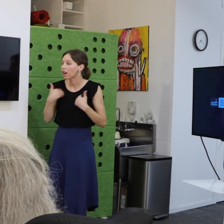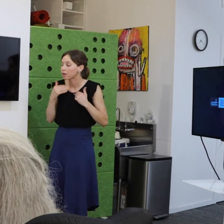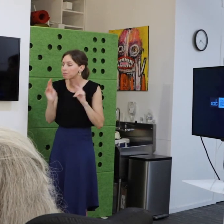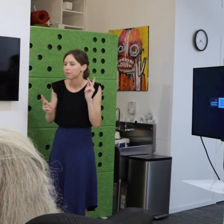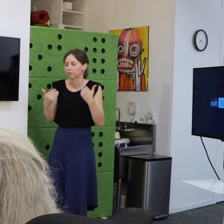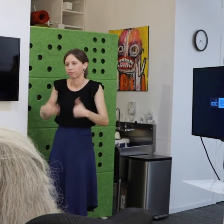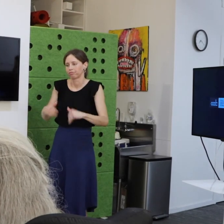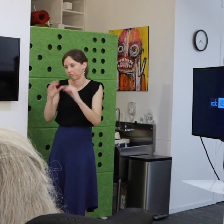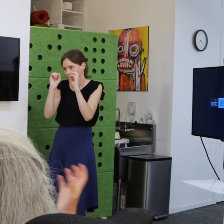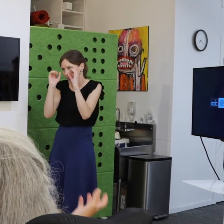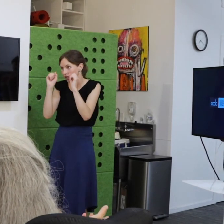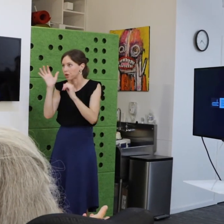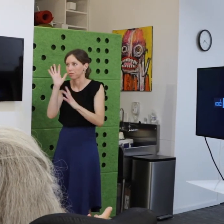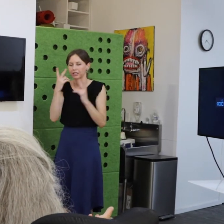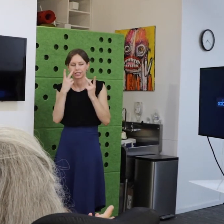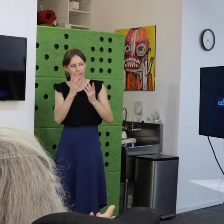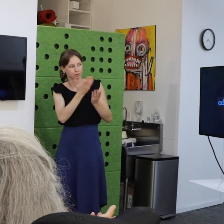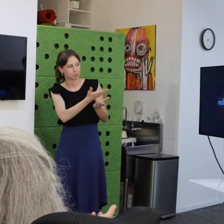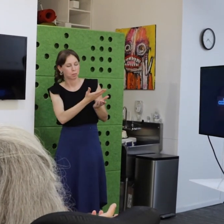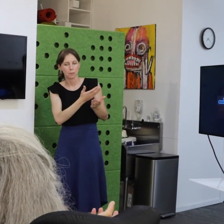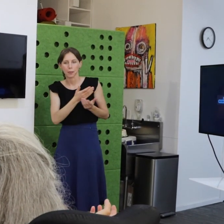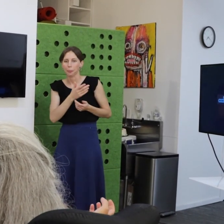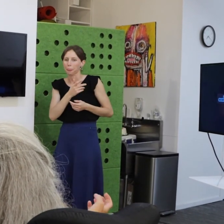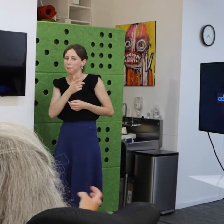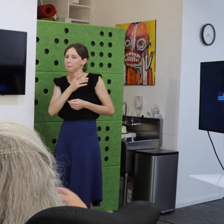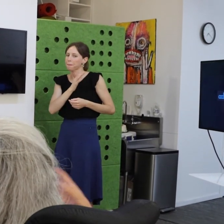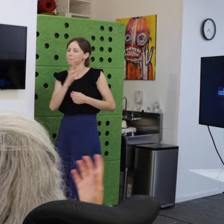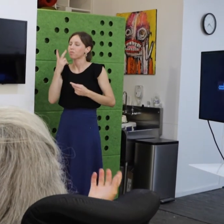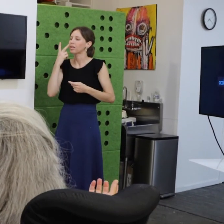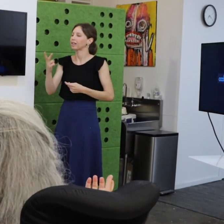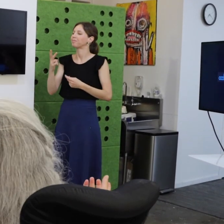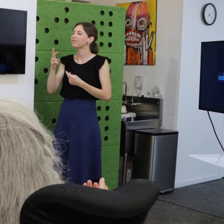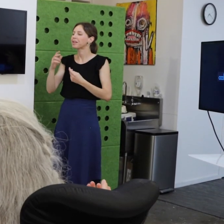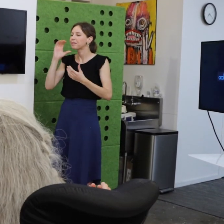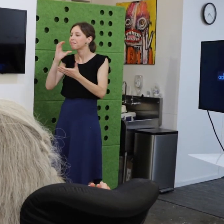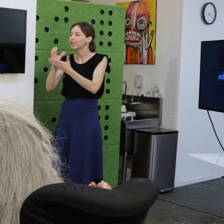And you're going to get to see a collage of our staff on this ADA